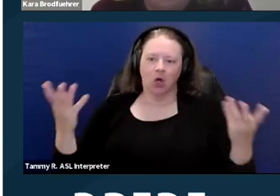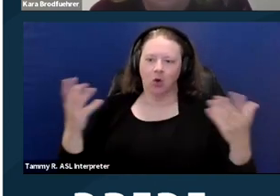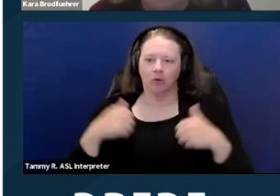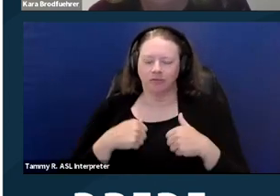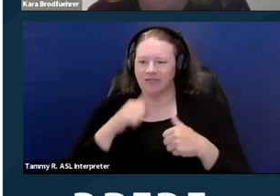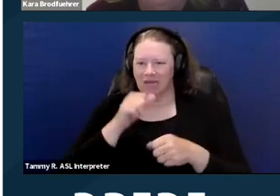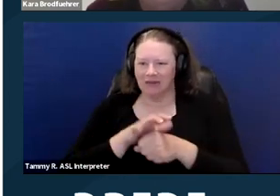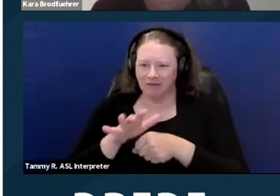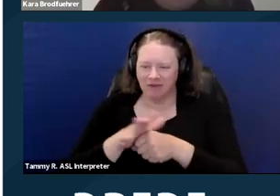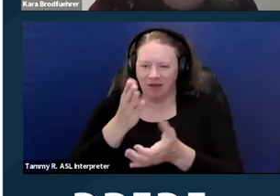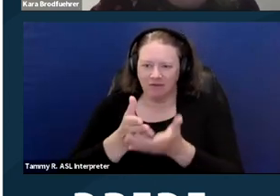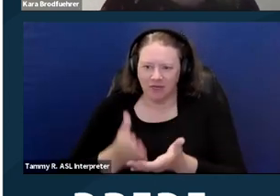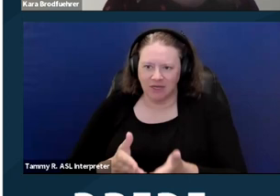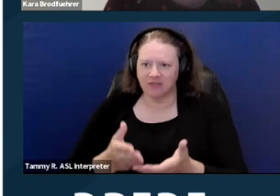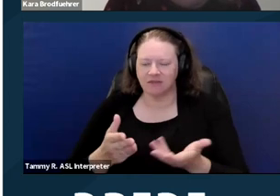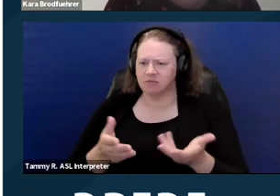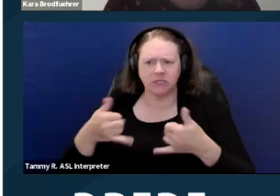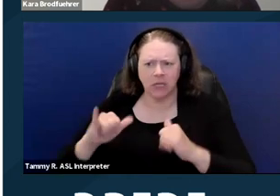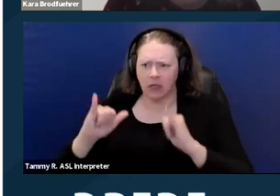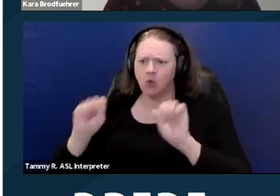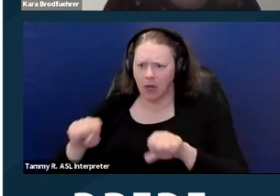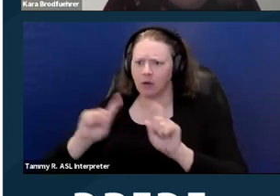you still have a right to go to court. Next slide.